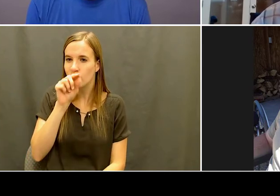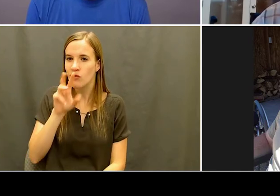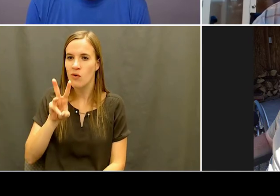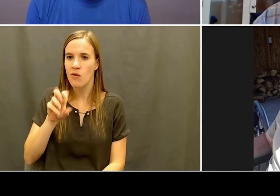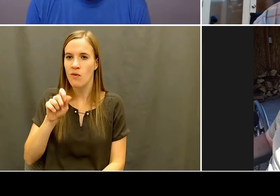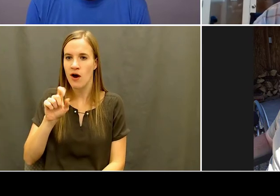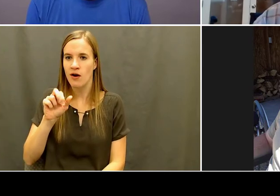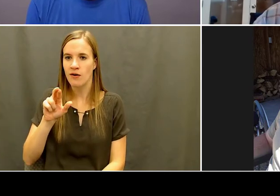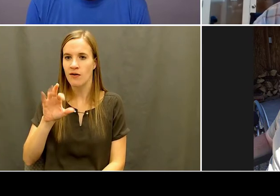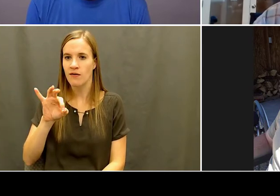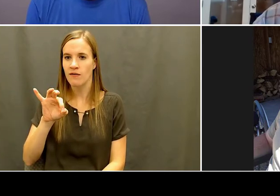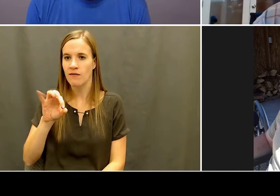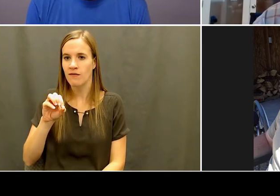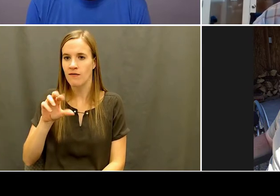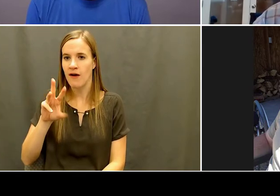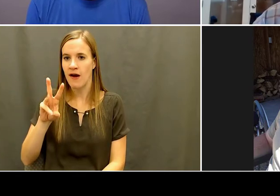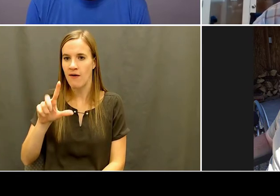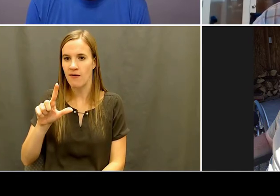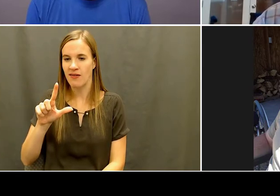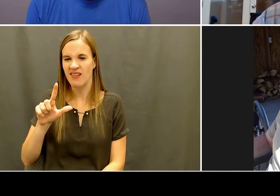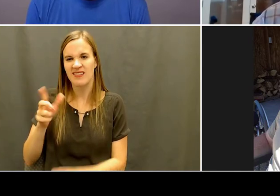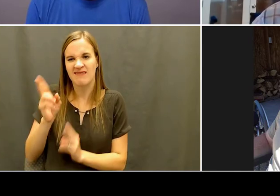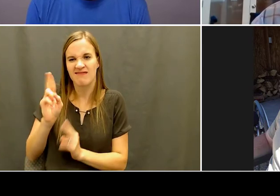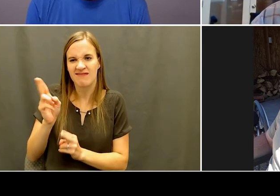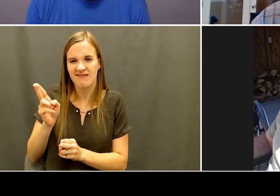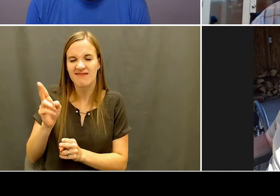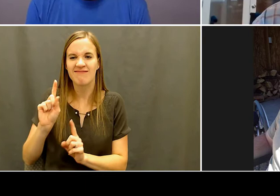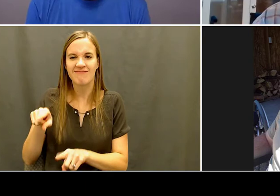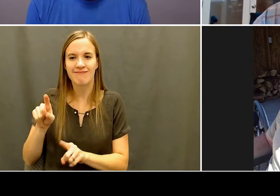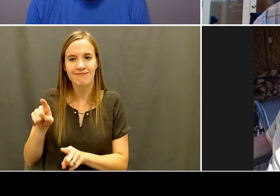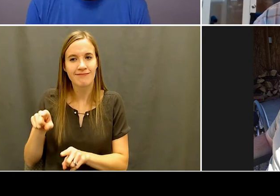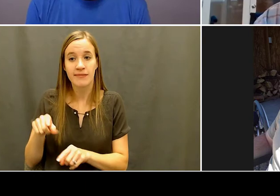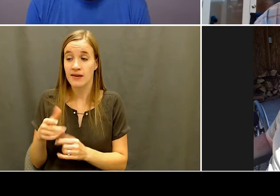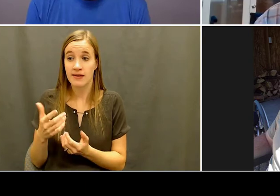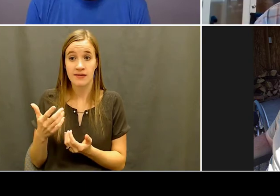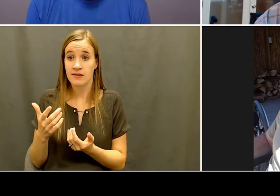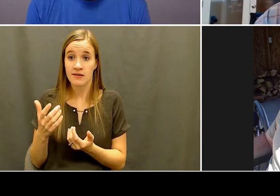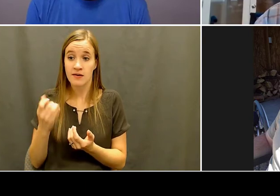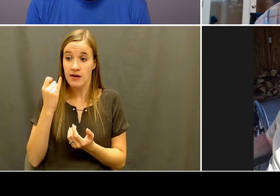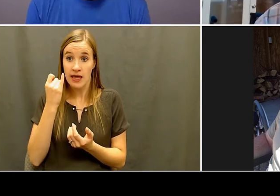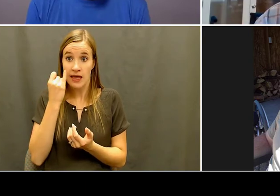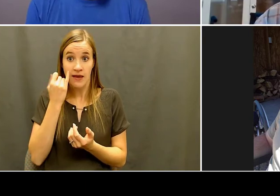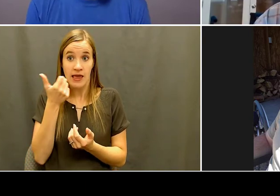to enjoy it as much as I can. And while I still can fairly